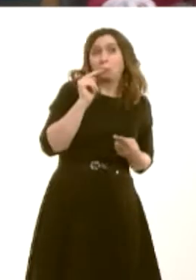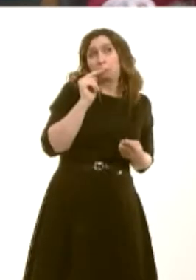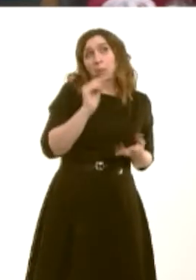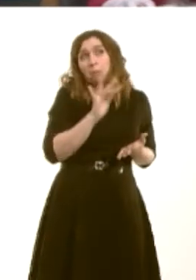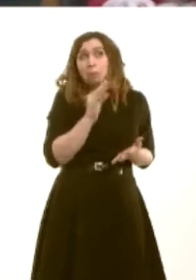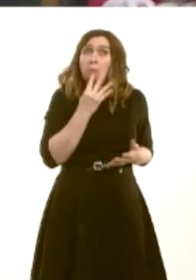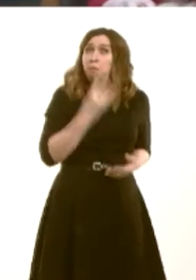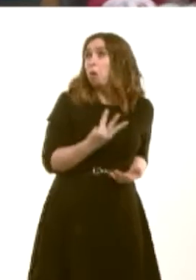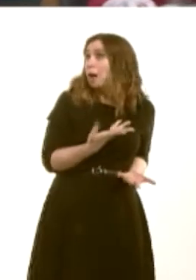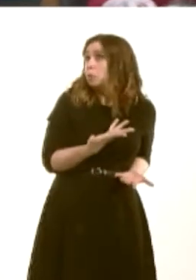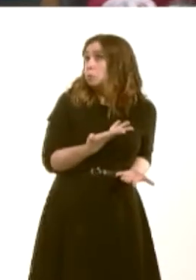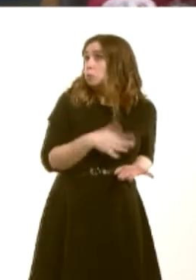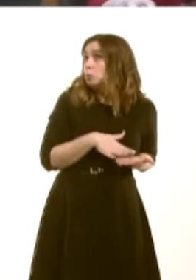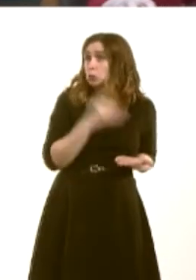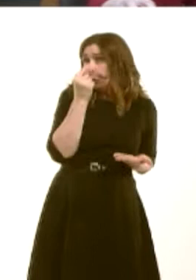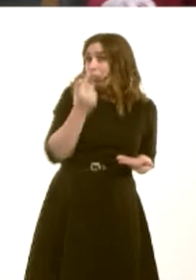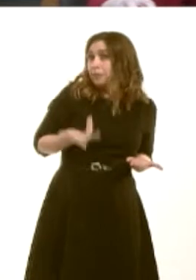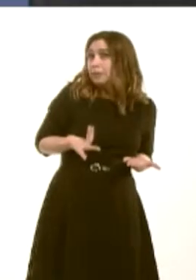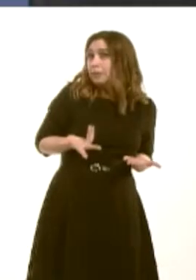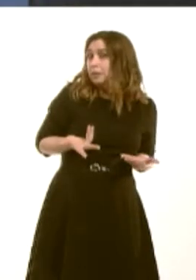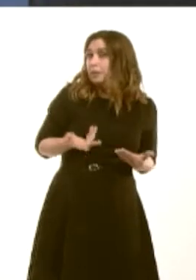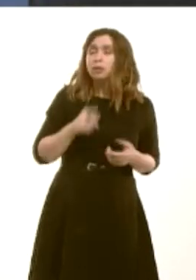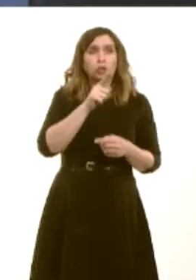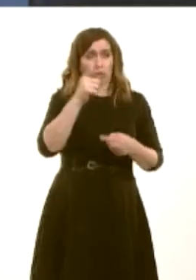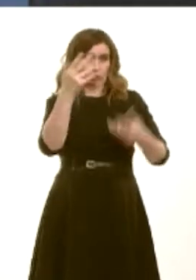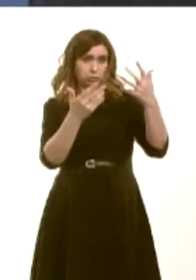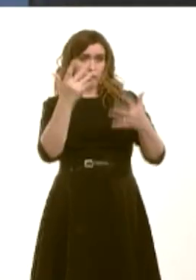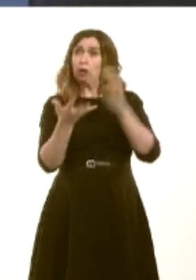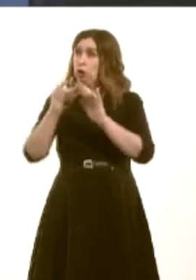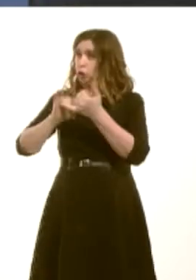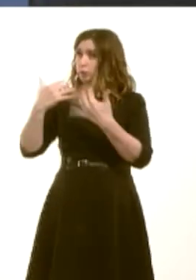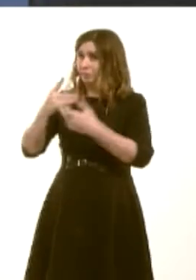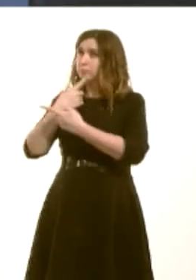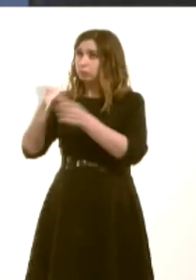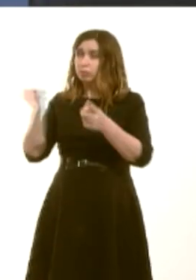she has mentioned and the figure that we've seen today on the news also includes money